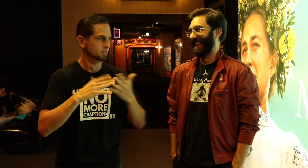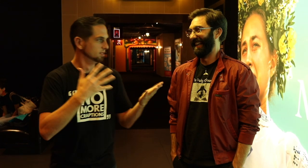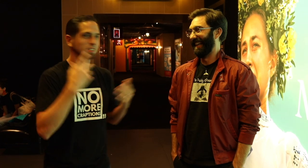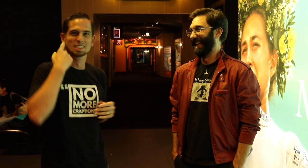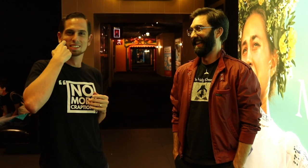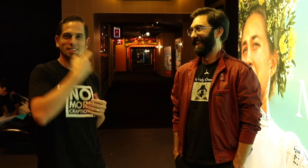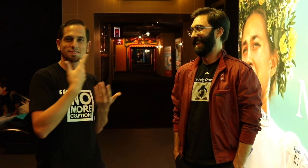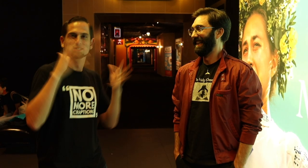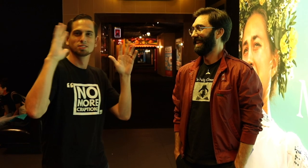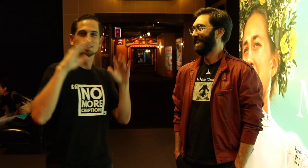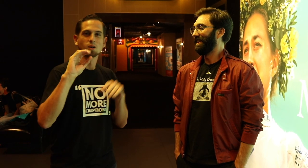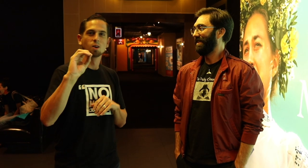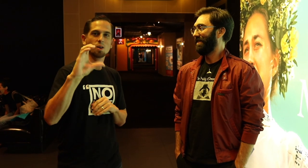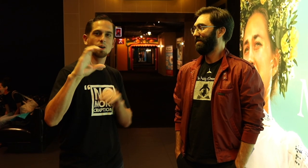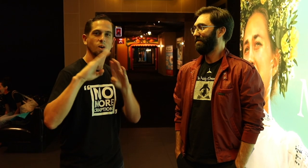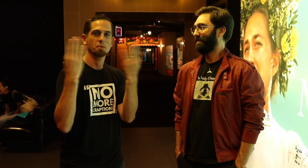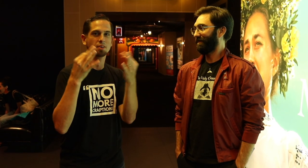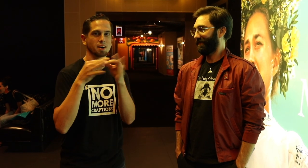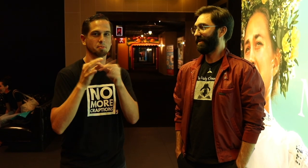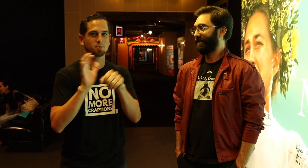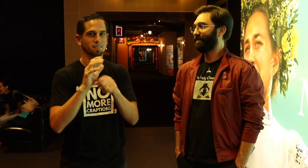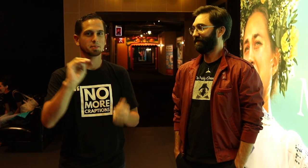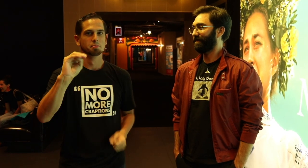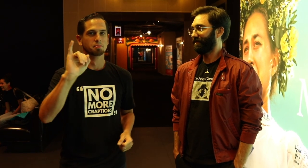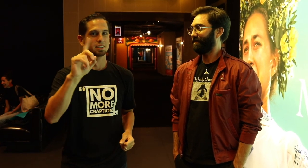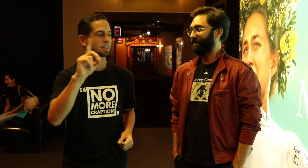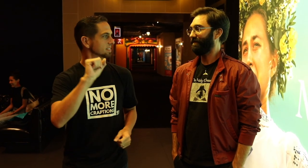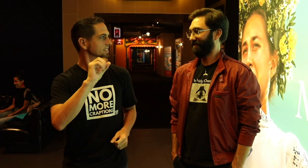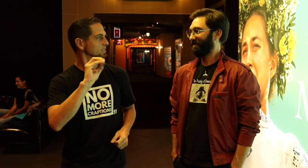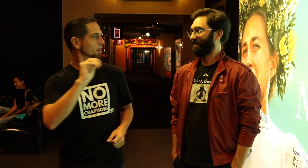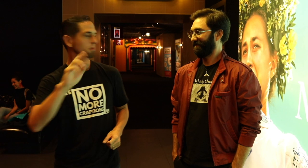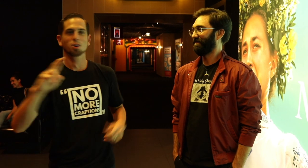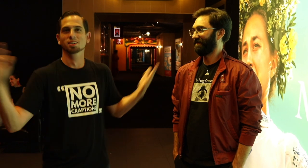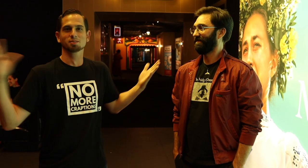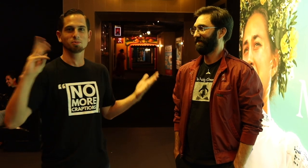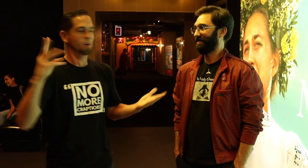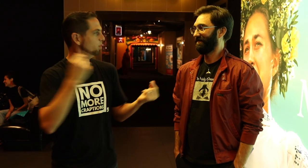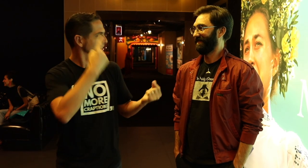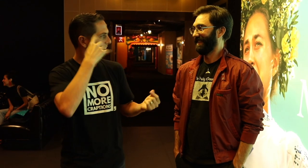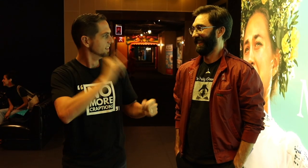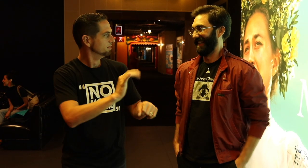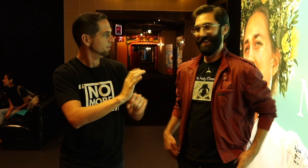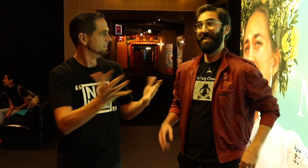We just watched an open captioned movie called the Midsommar. Well, what do you think of that movie?